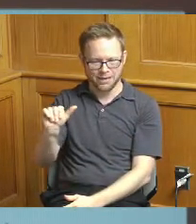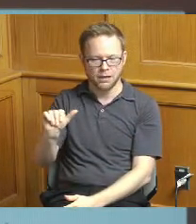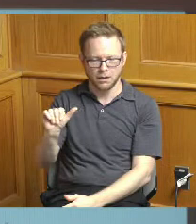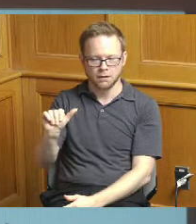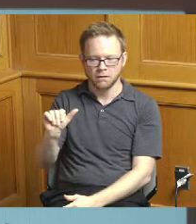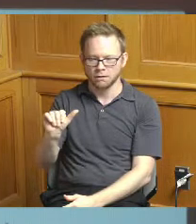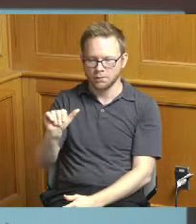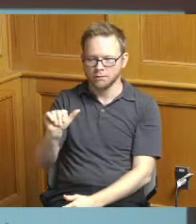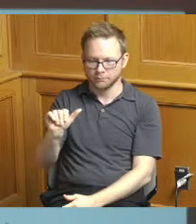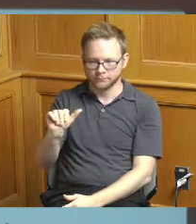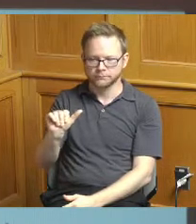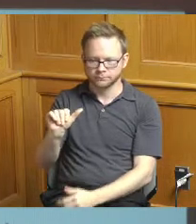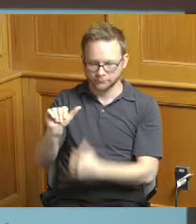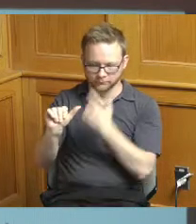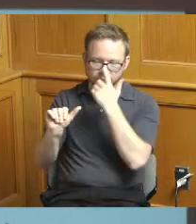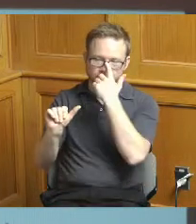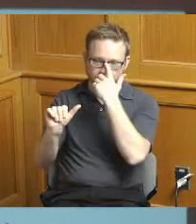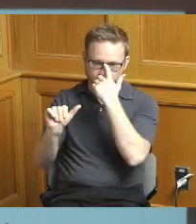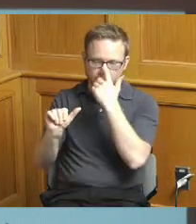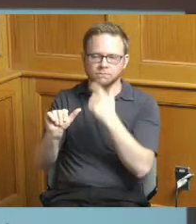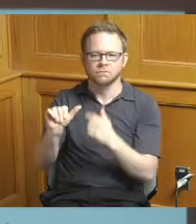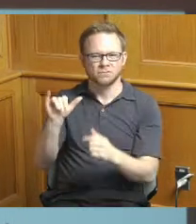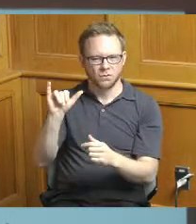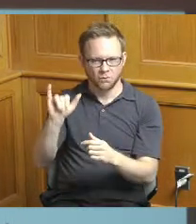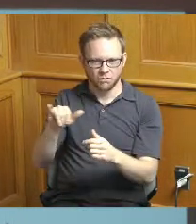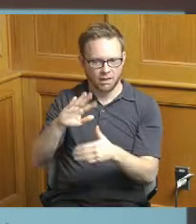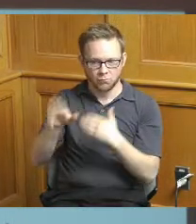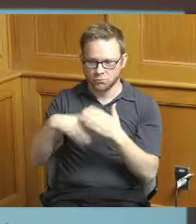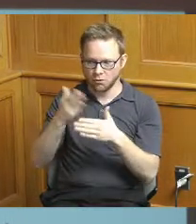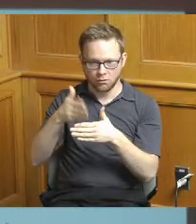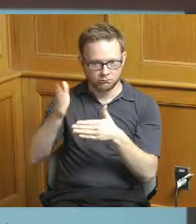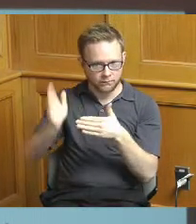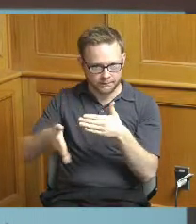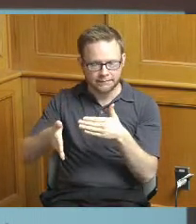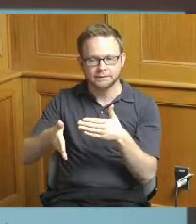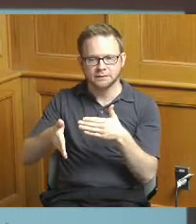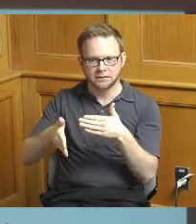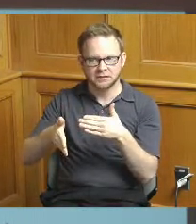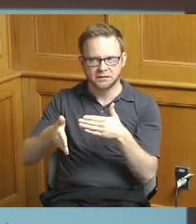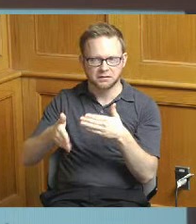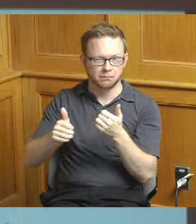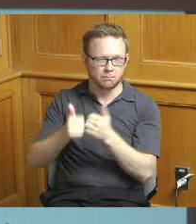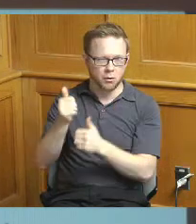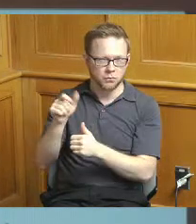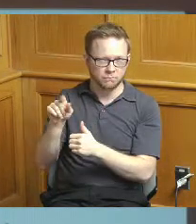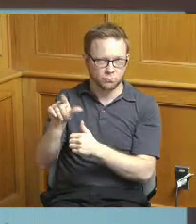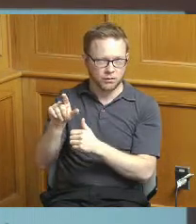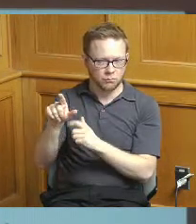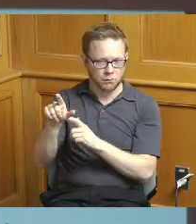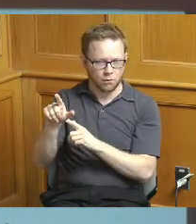so that is all that was all completed most of 2021 and and then completed this year